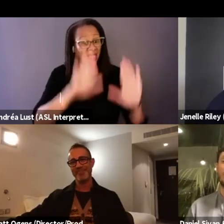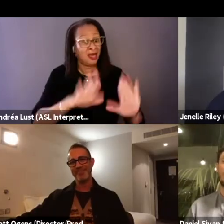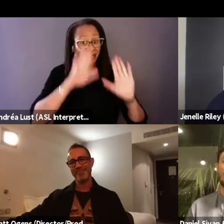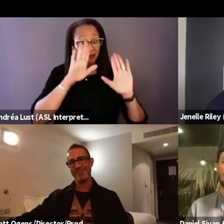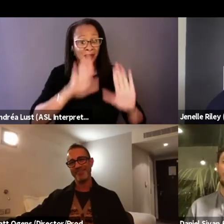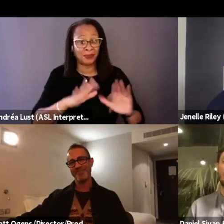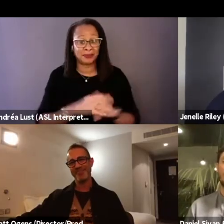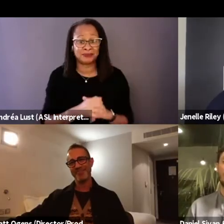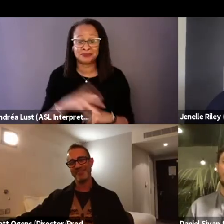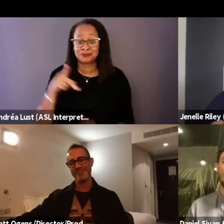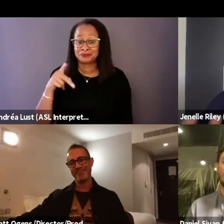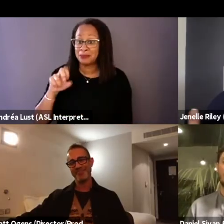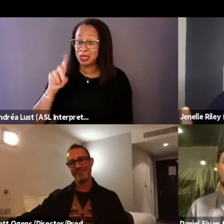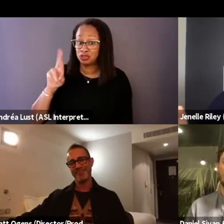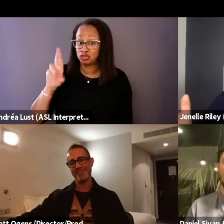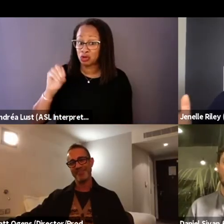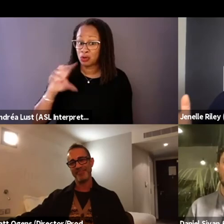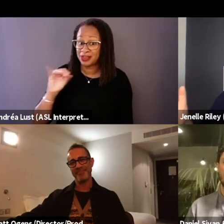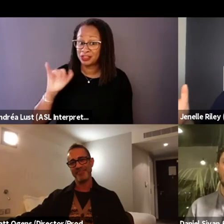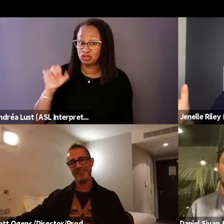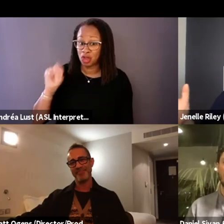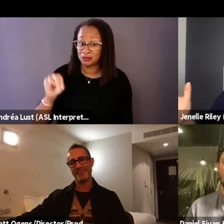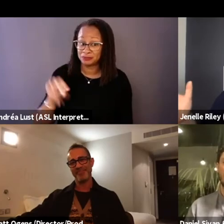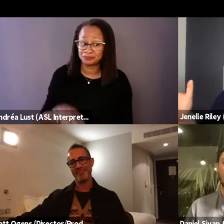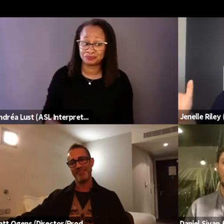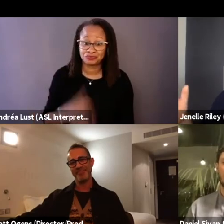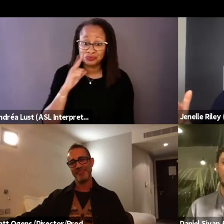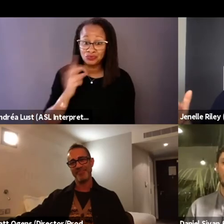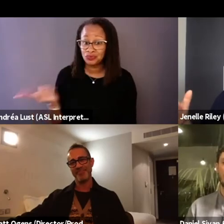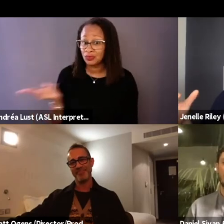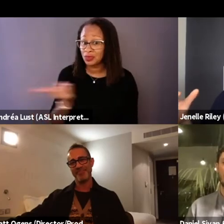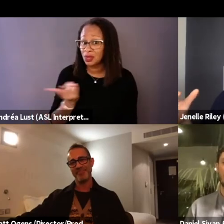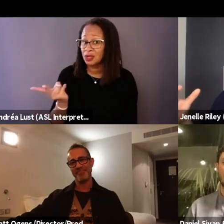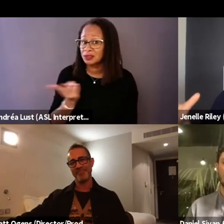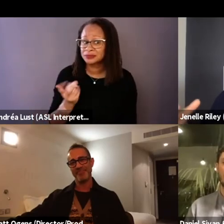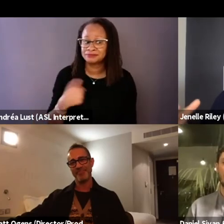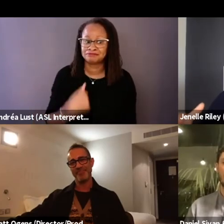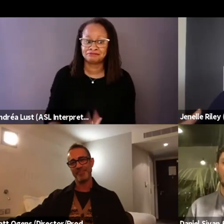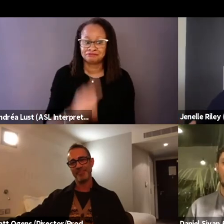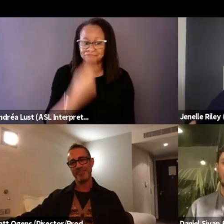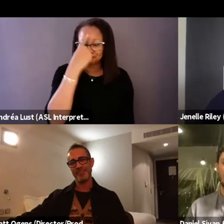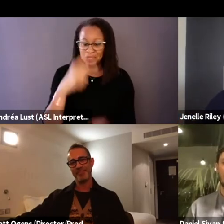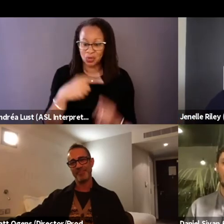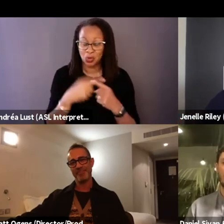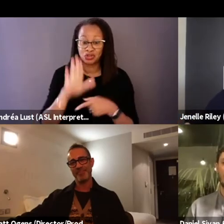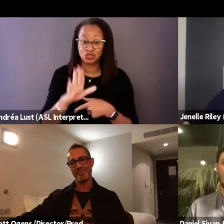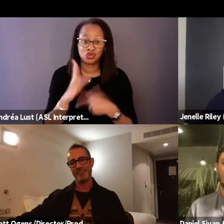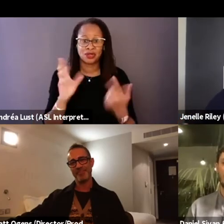Pedro and Jon, for the two of you, I would think when your subjects are homeless,